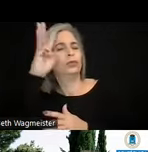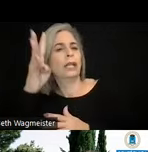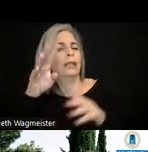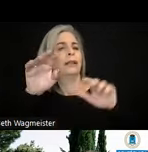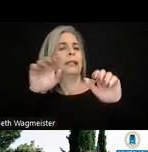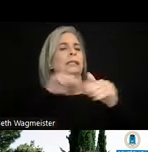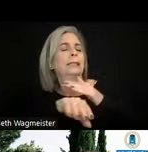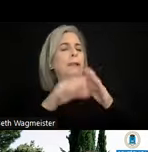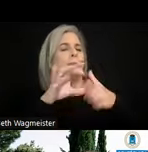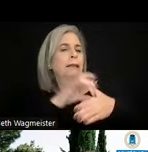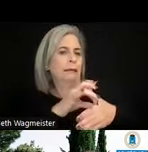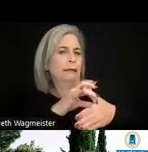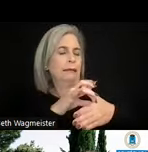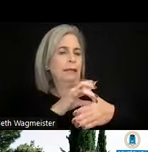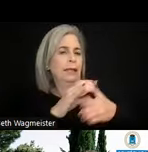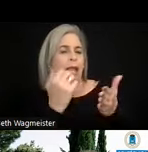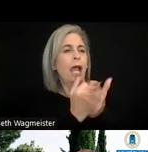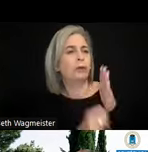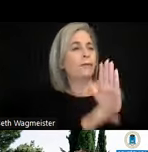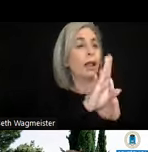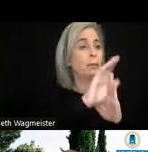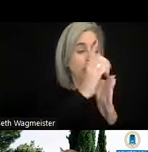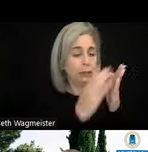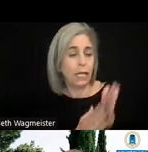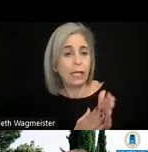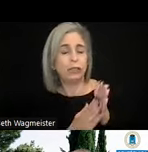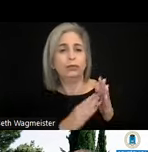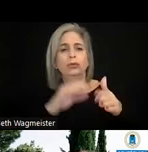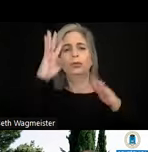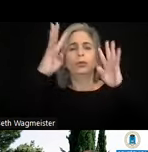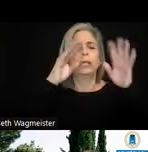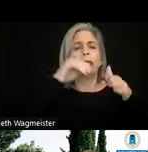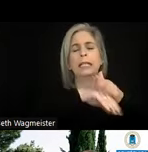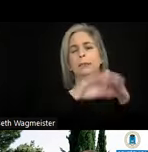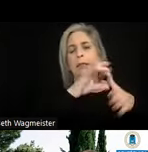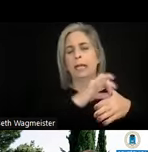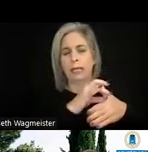to have the developer to design and create accessible content, provide suggestions how to